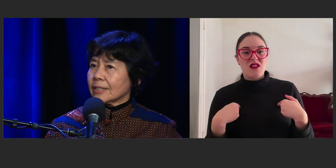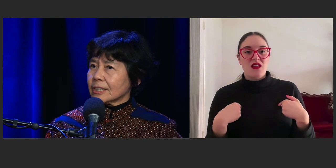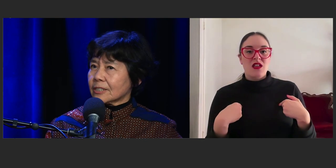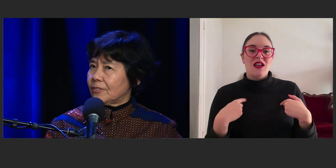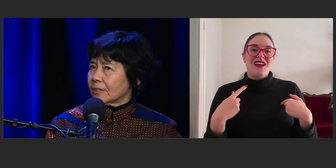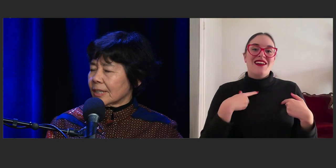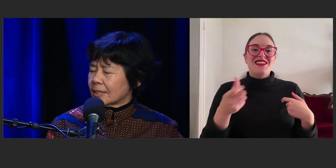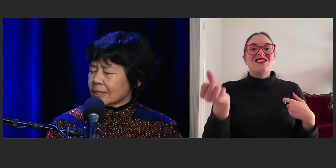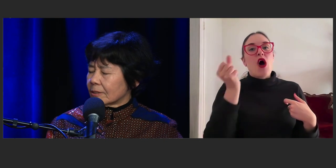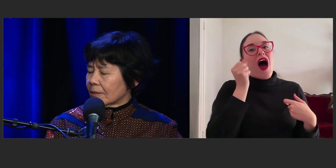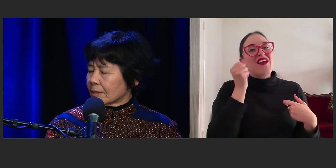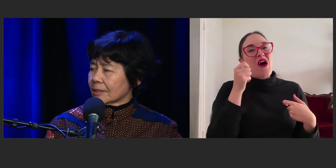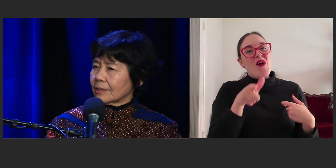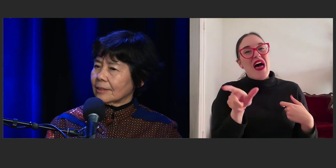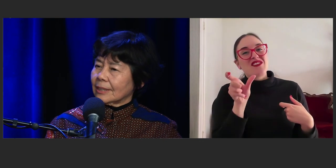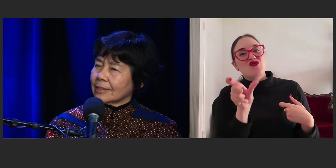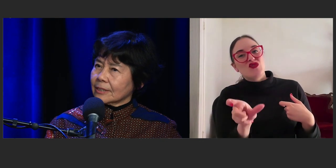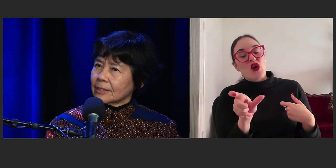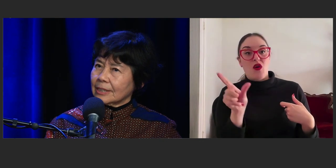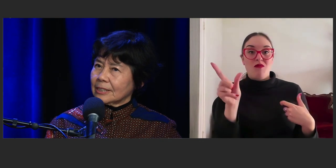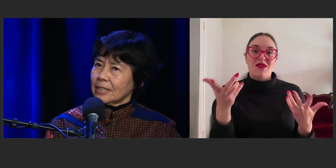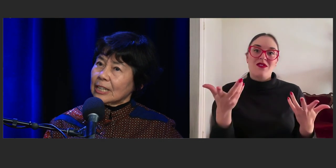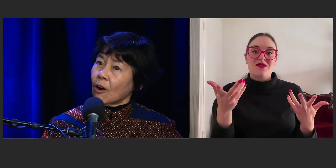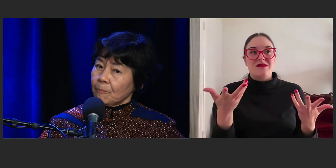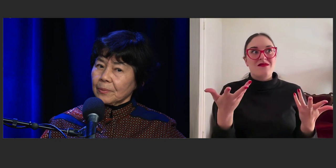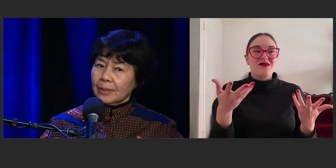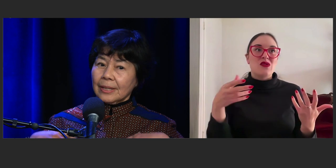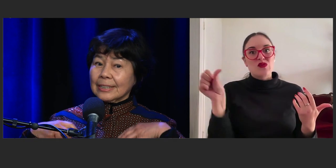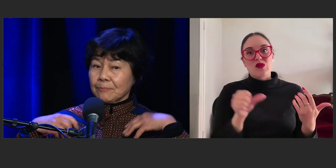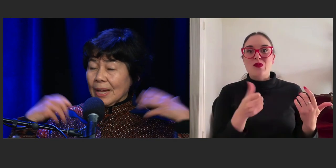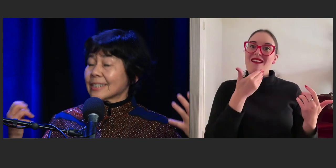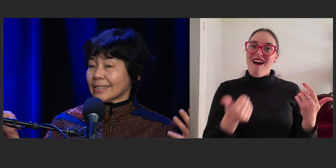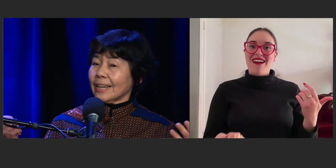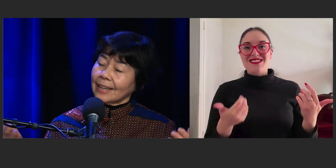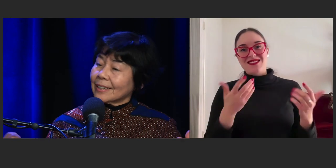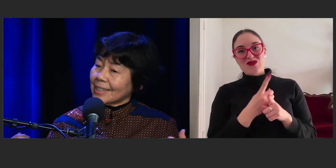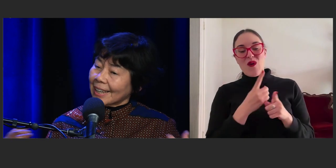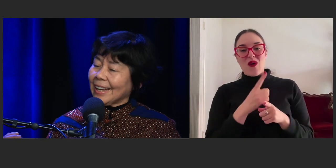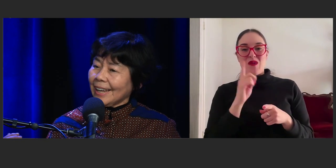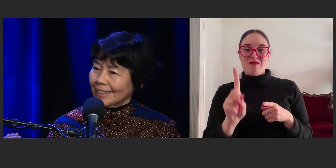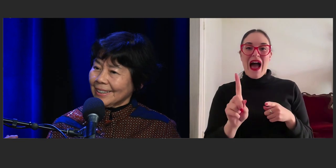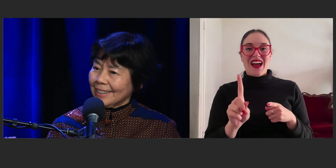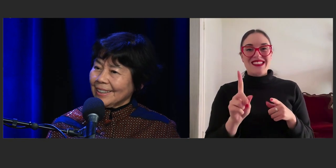I just feel that it's not, it doesn't, it makes us stand out again